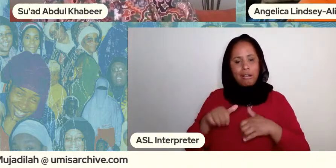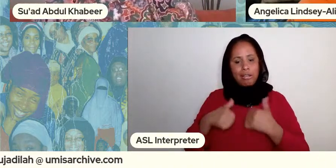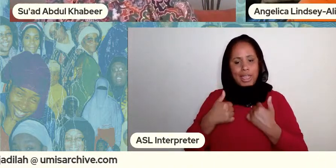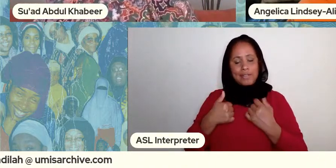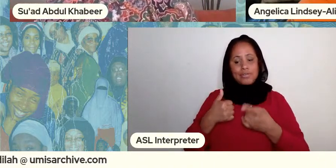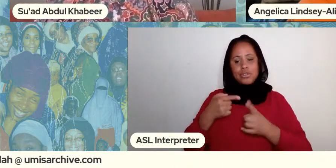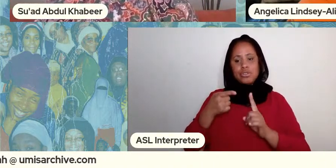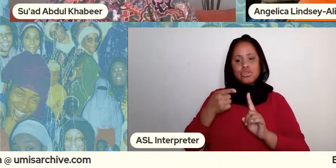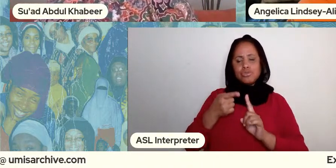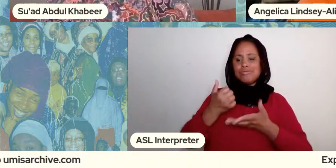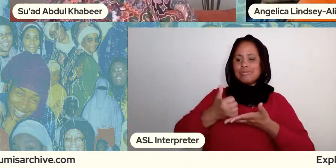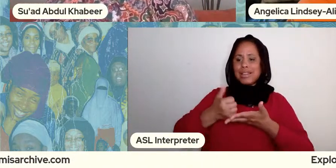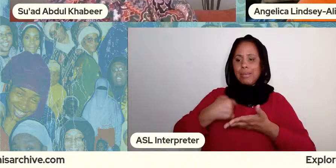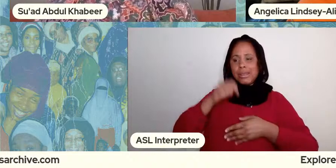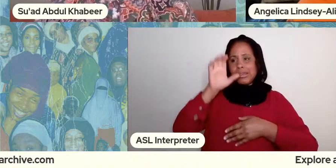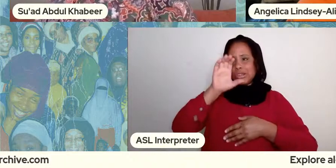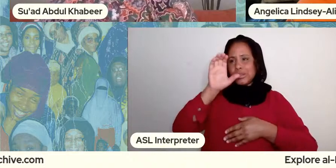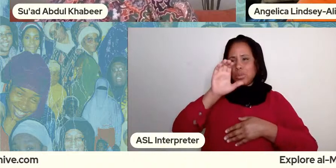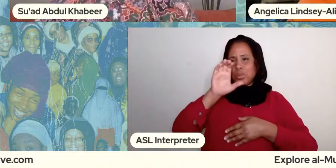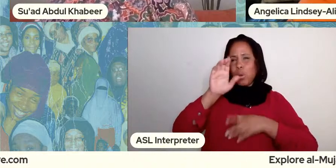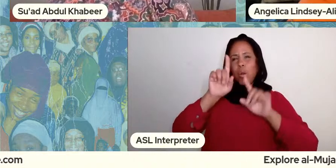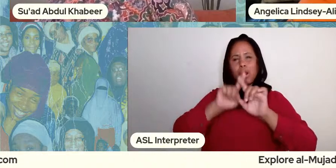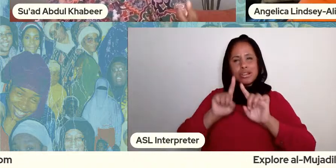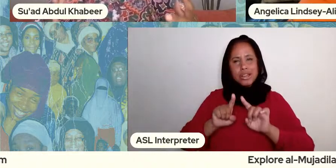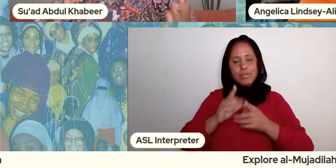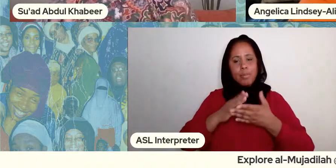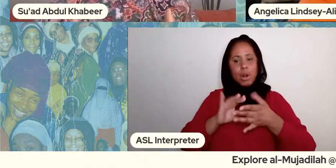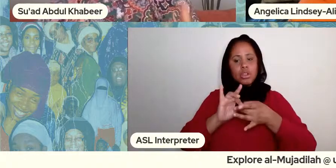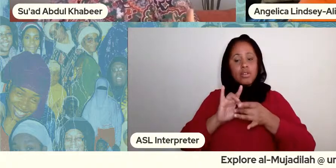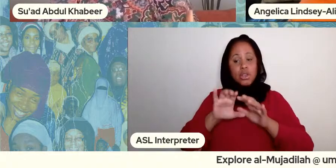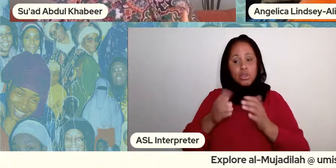so not so long after she passed away i opened her quran so she had her the first crime she bought